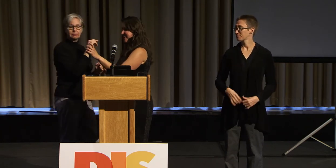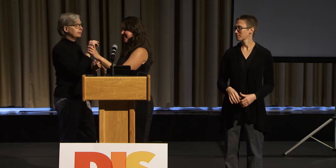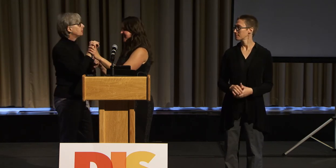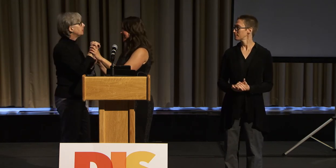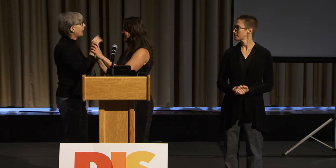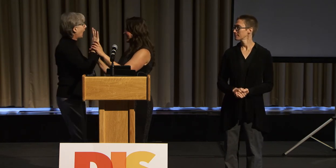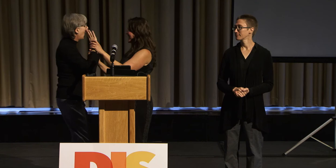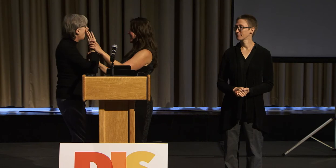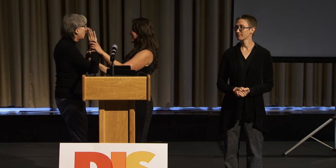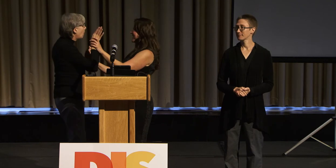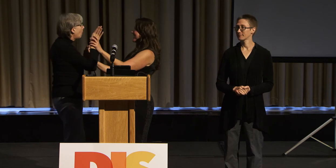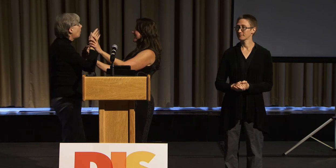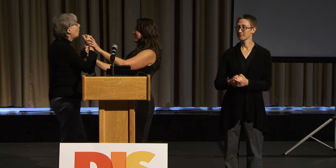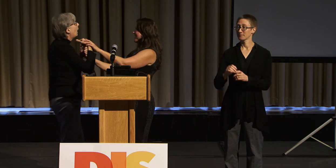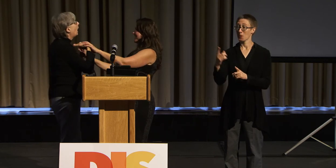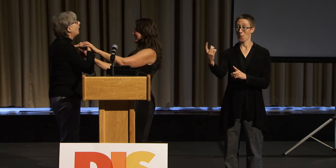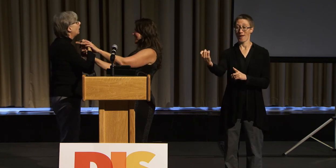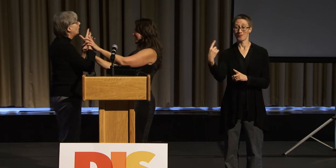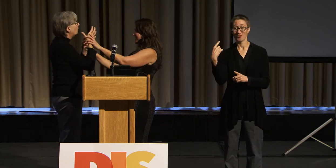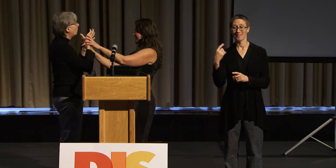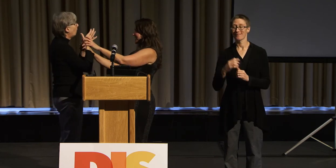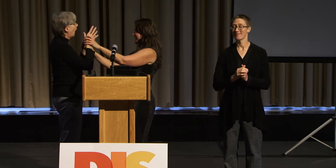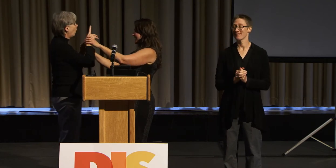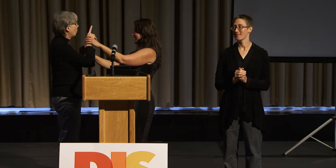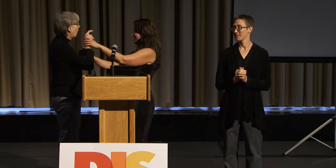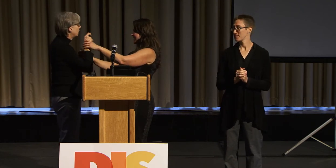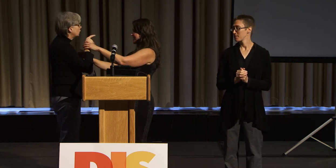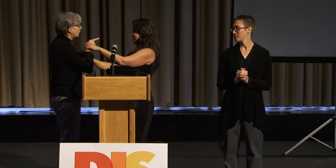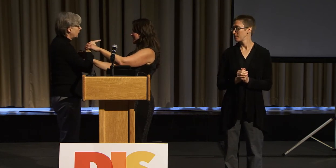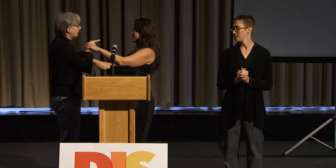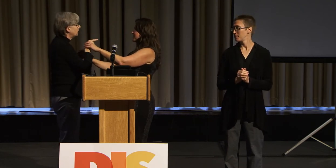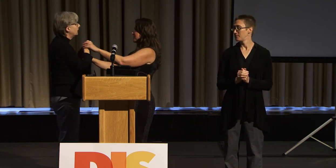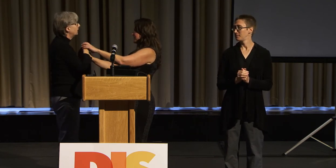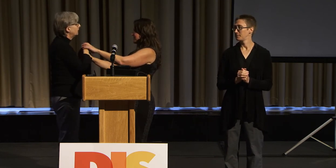Hello. I would like to ask a question. I know we're sort of over, but I'm